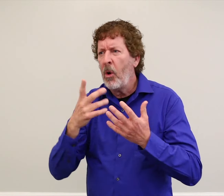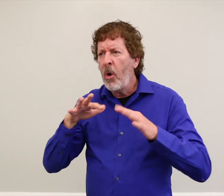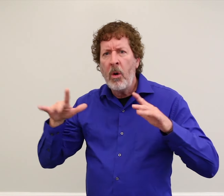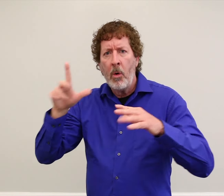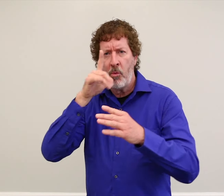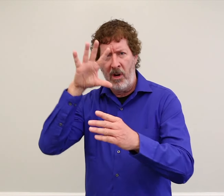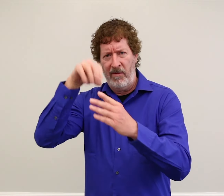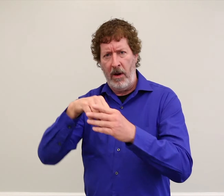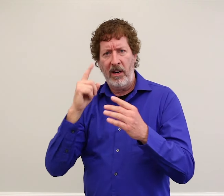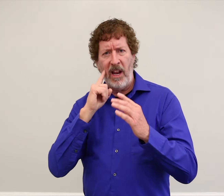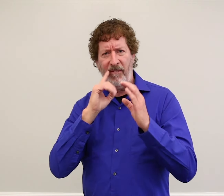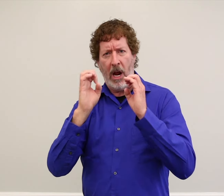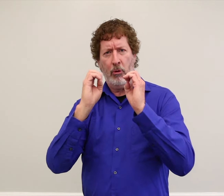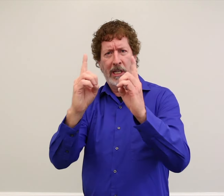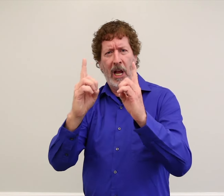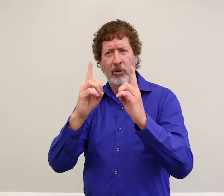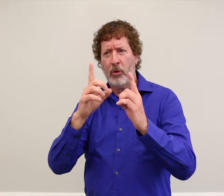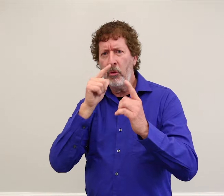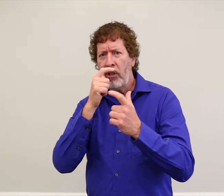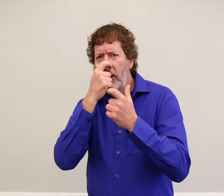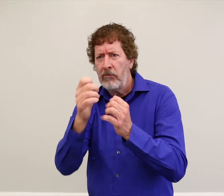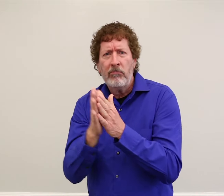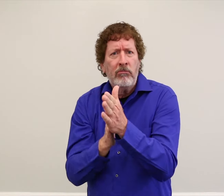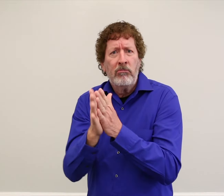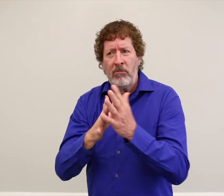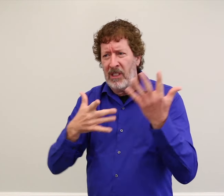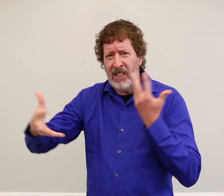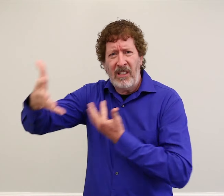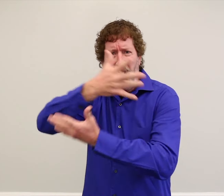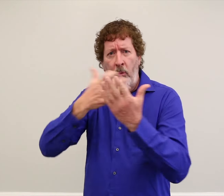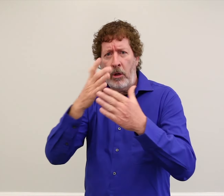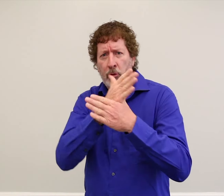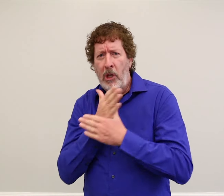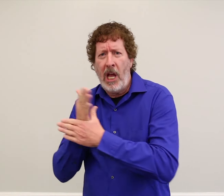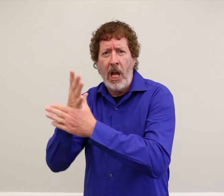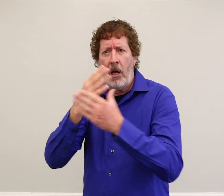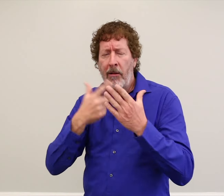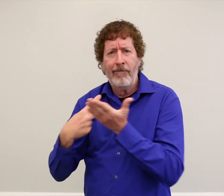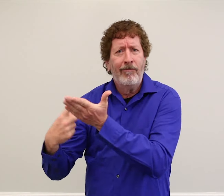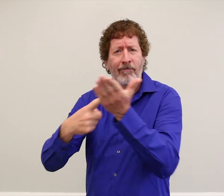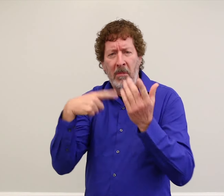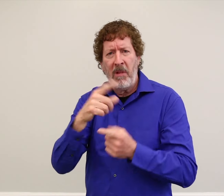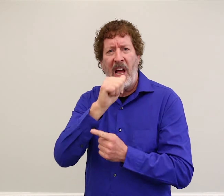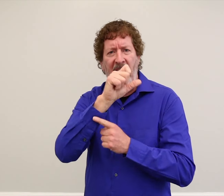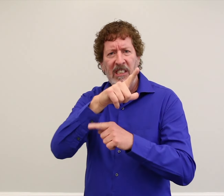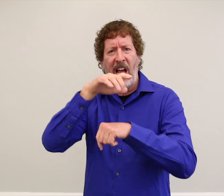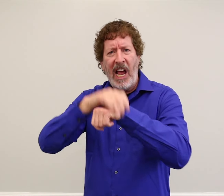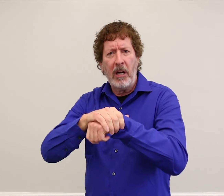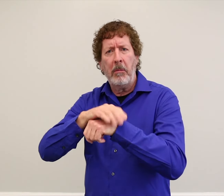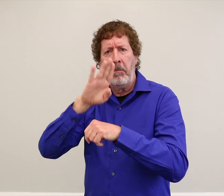and anyone else who is involved in Deaf Education to come to NDEC. This would be a prime opportunity to share ideas and network